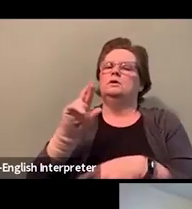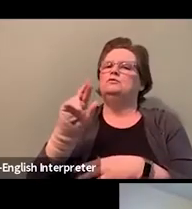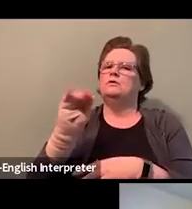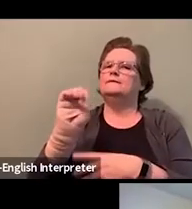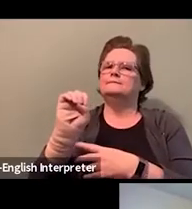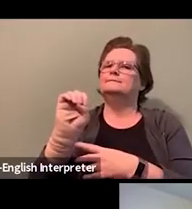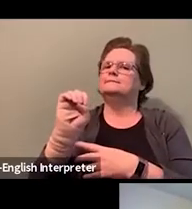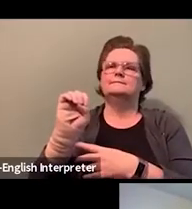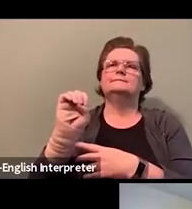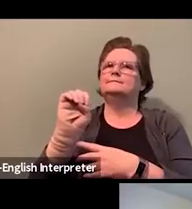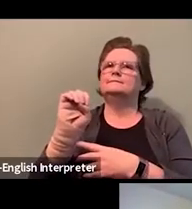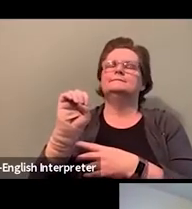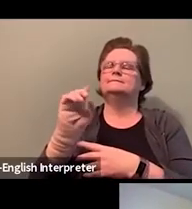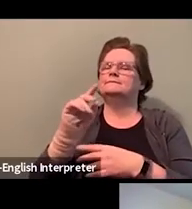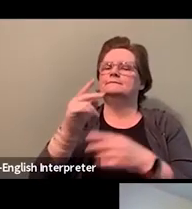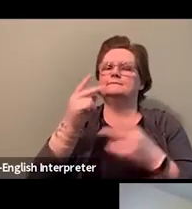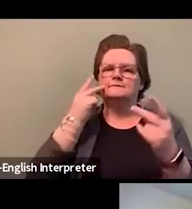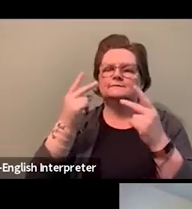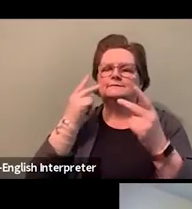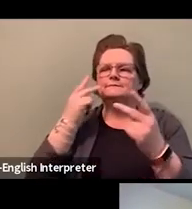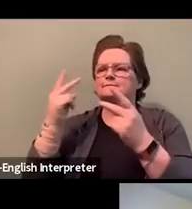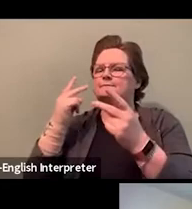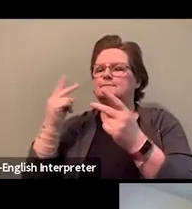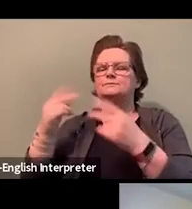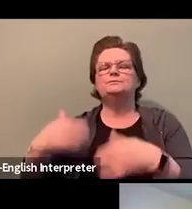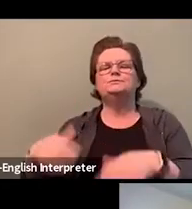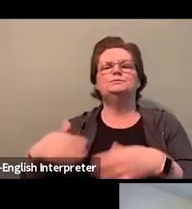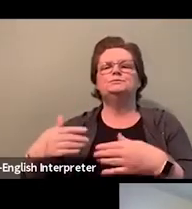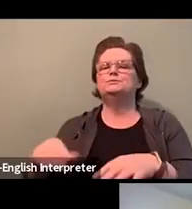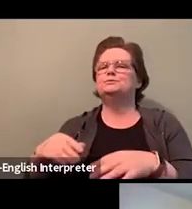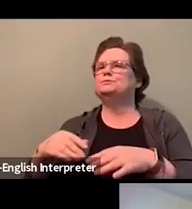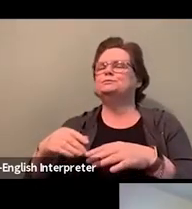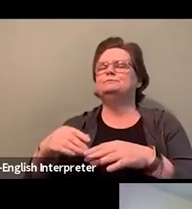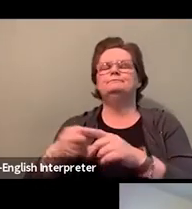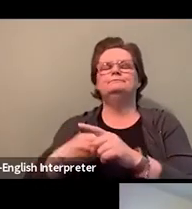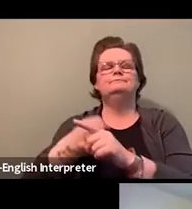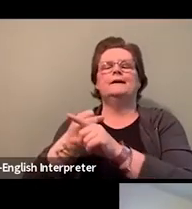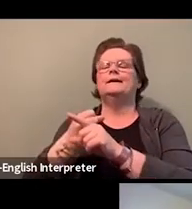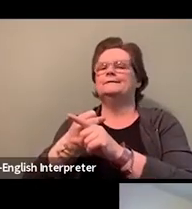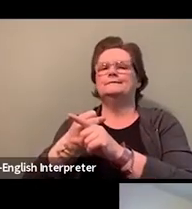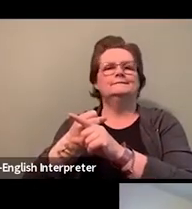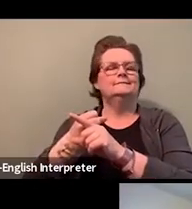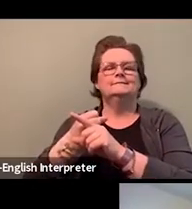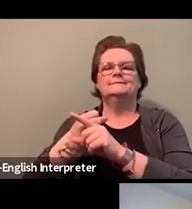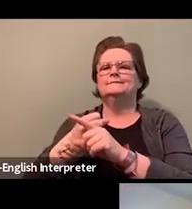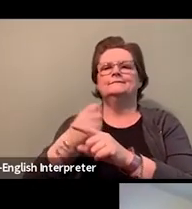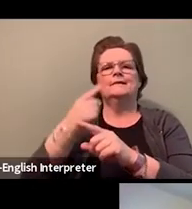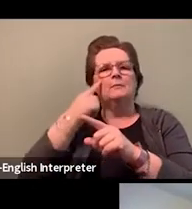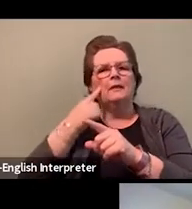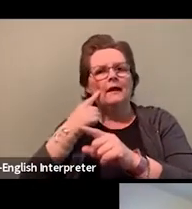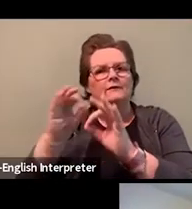You know, where I seen cases open on black families or racialized children being brought into care,